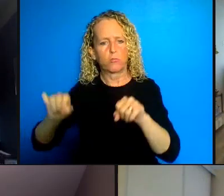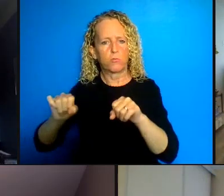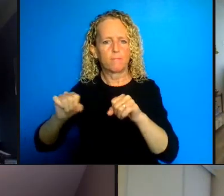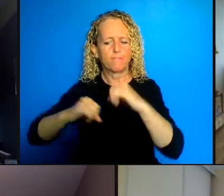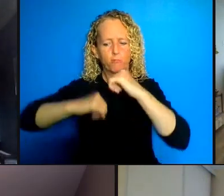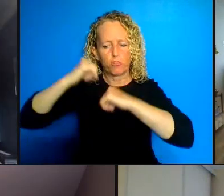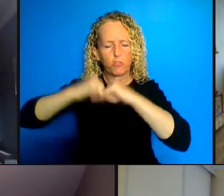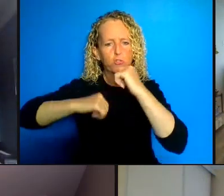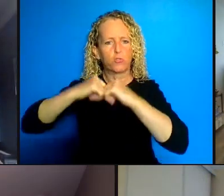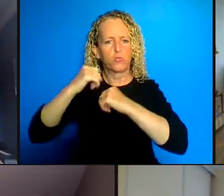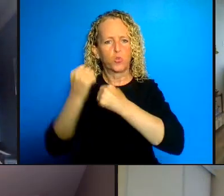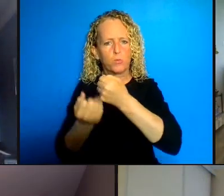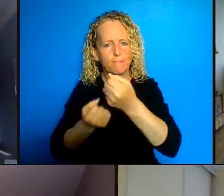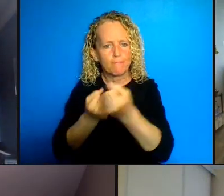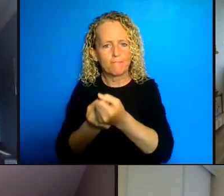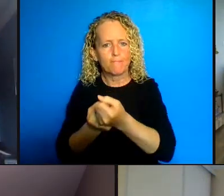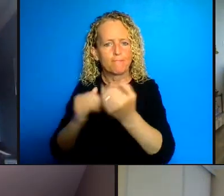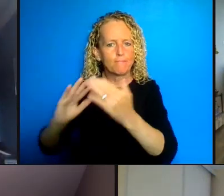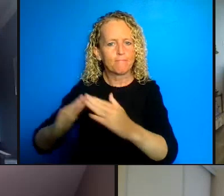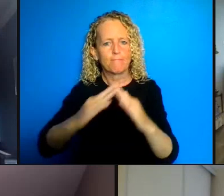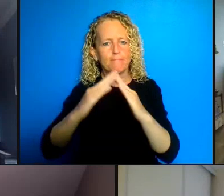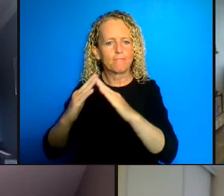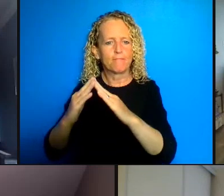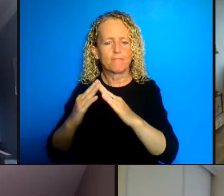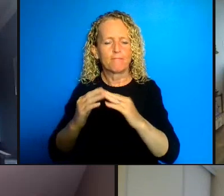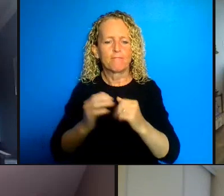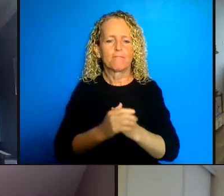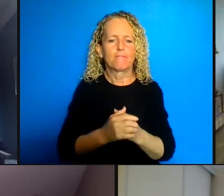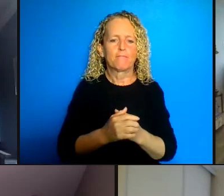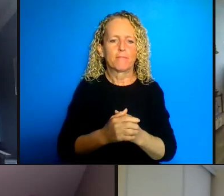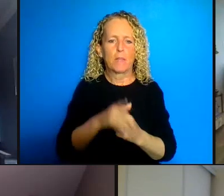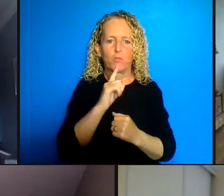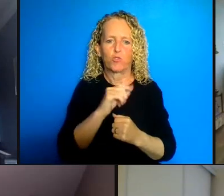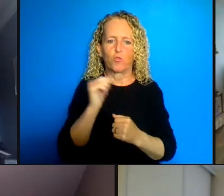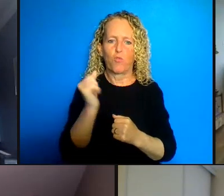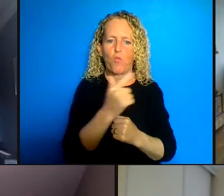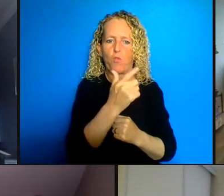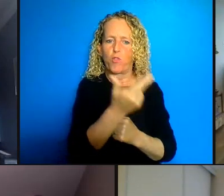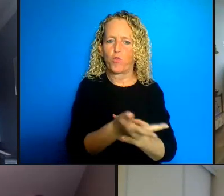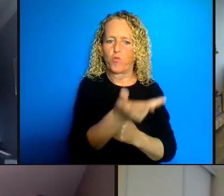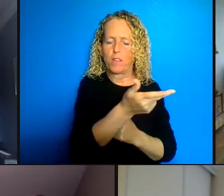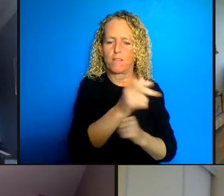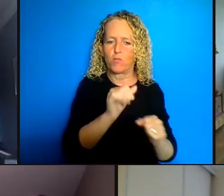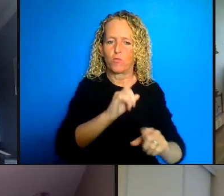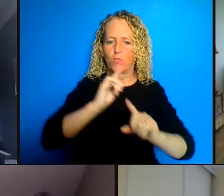talented group of panelists that I'm sure could respond. Constantce do you wanna